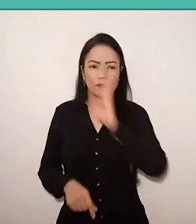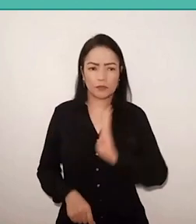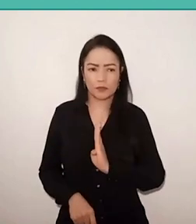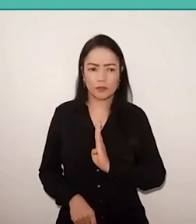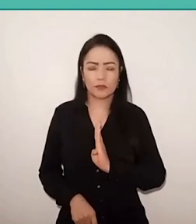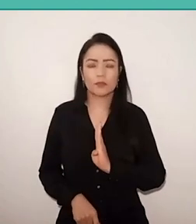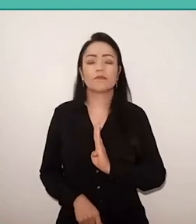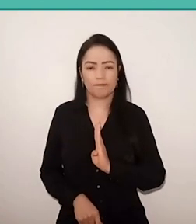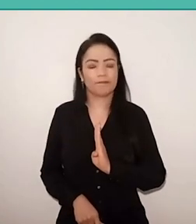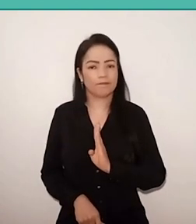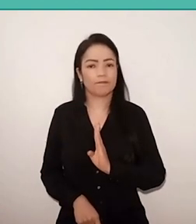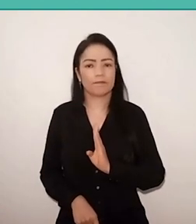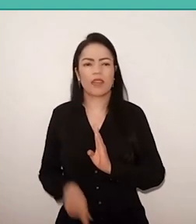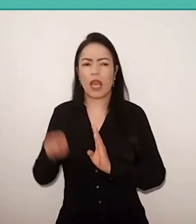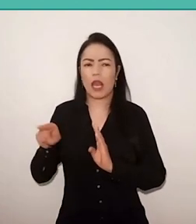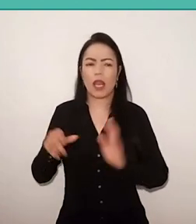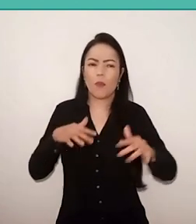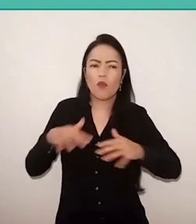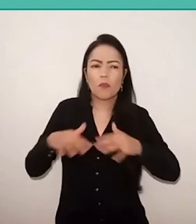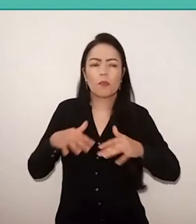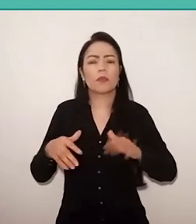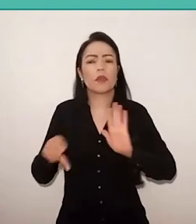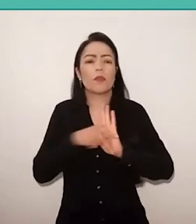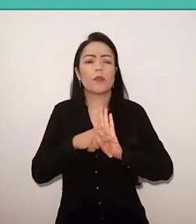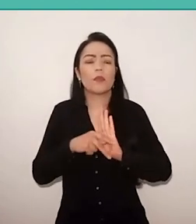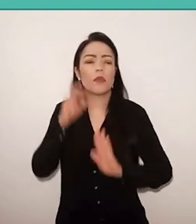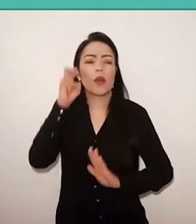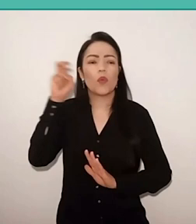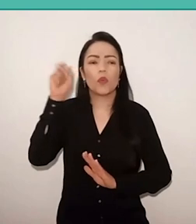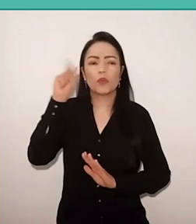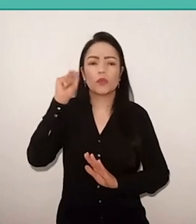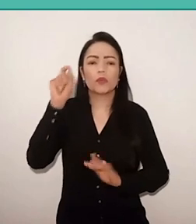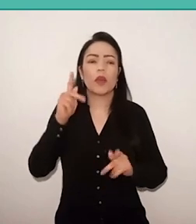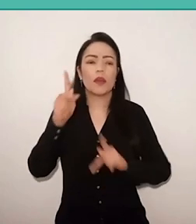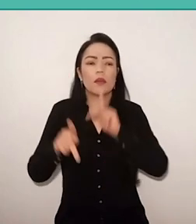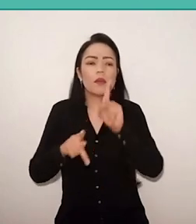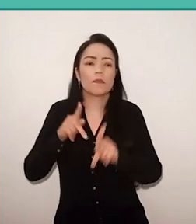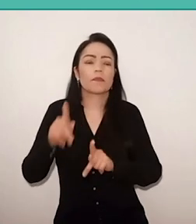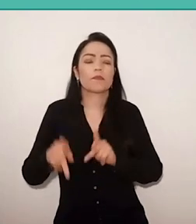Paul militated in the Moved of Popular Culture, Paulo militated in the movement of catholic church,